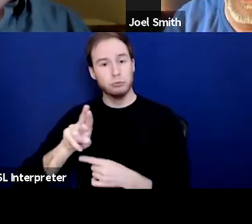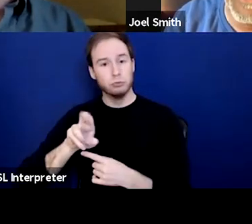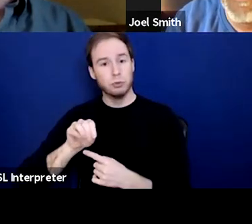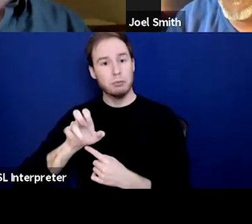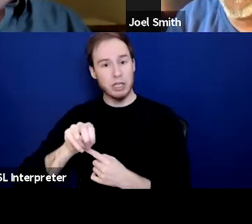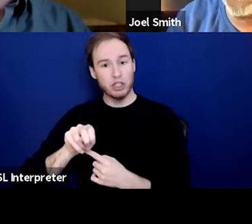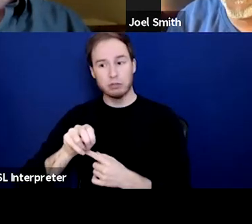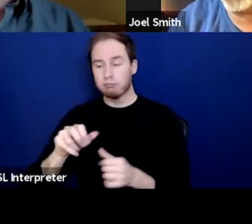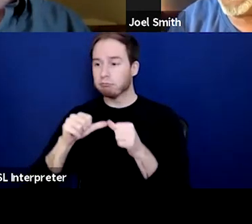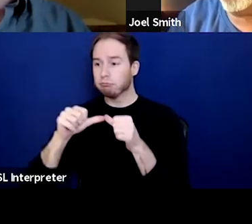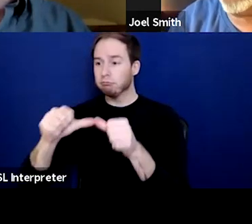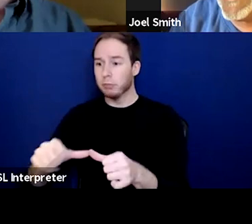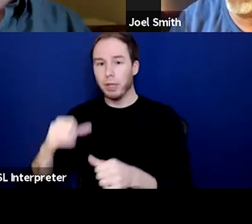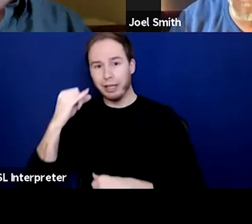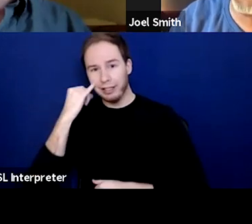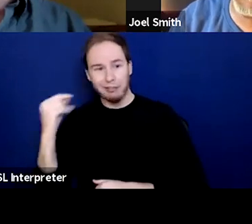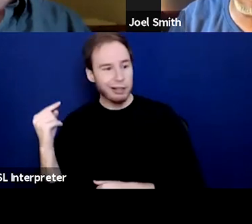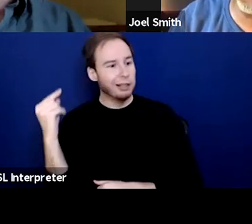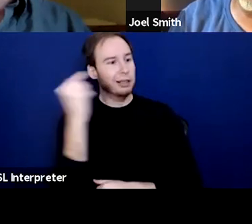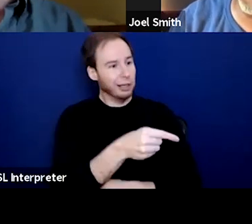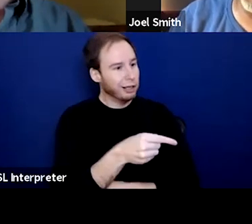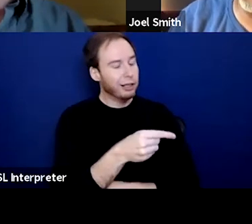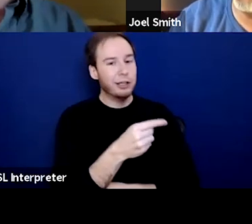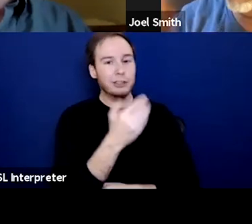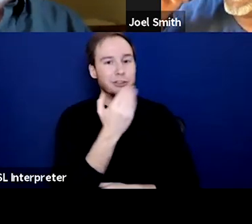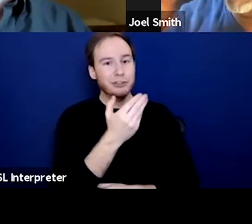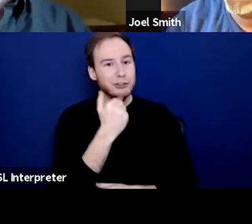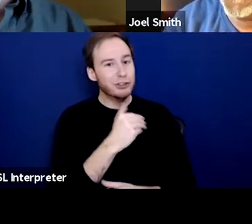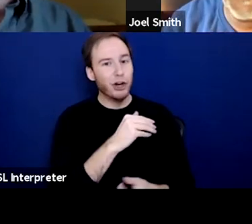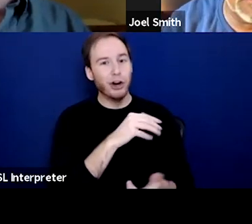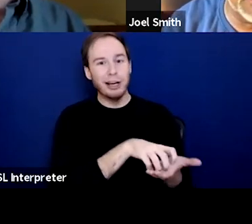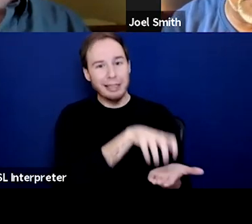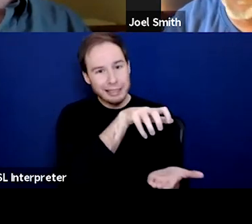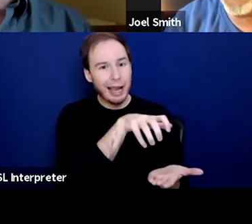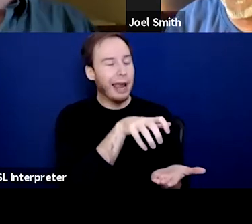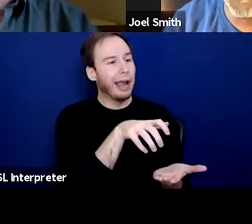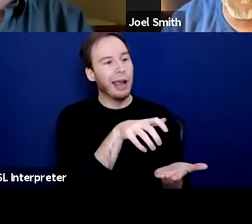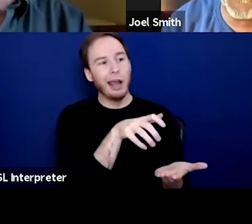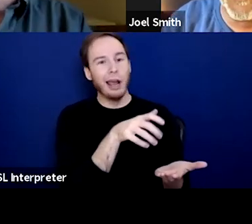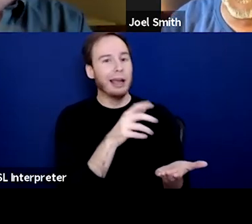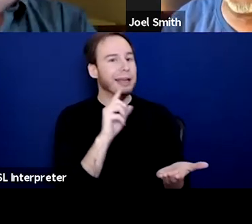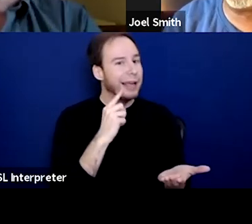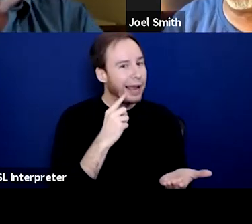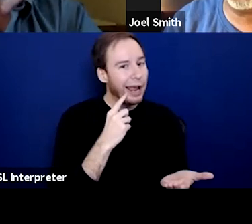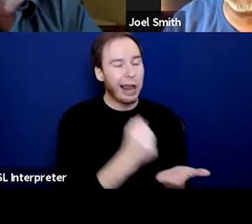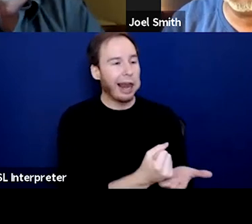But if you're gonna go out and start pounding back sugar, and Marlboros and whatever else you're gonna eat,